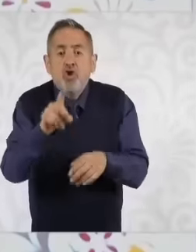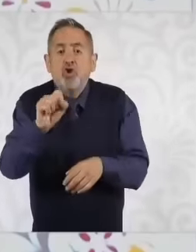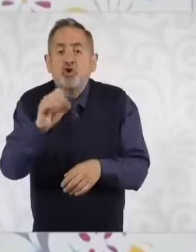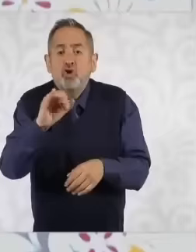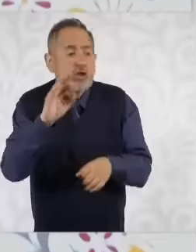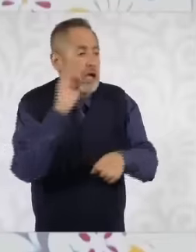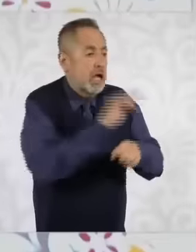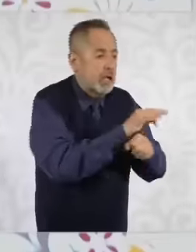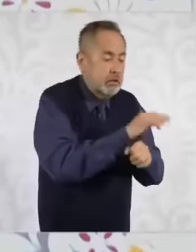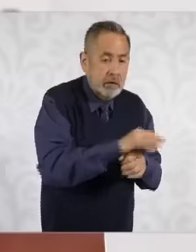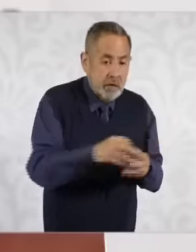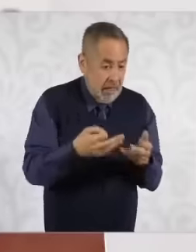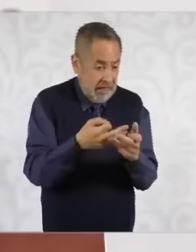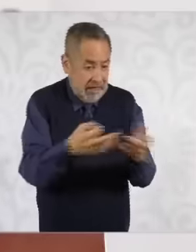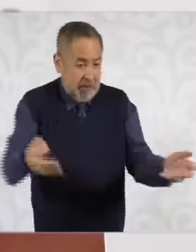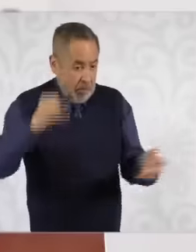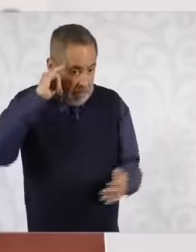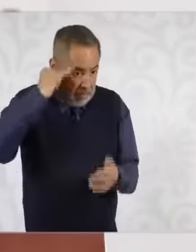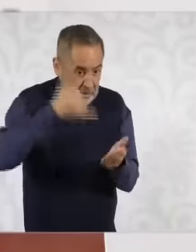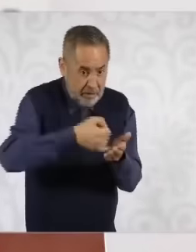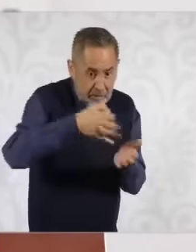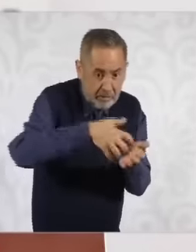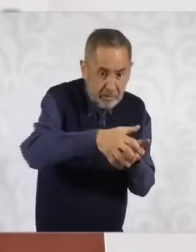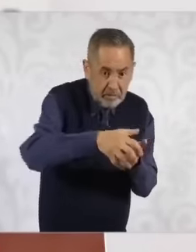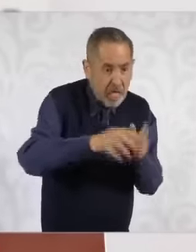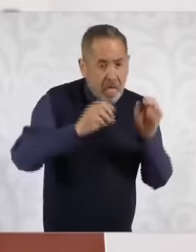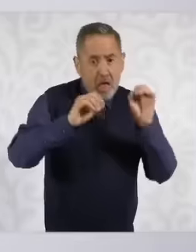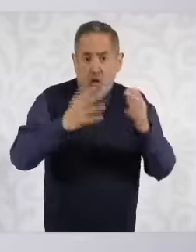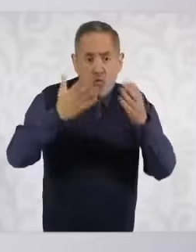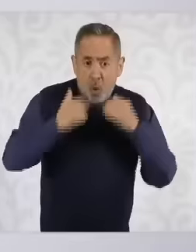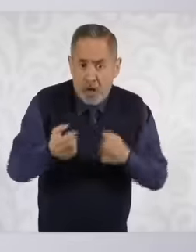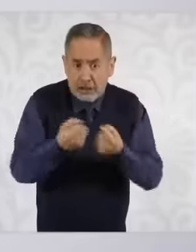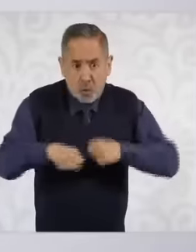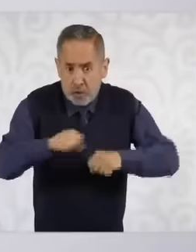the fields does not want to. Saying that you don't have social security doesn't mean that you don't have access to